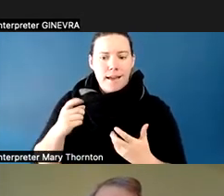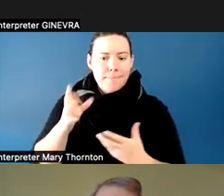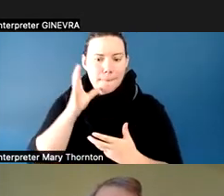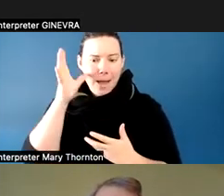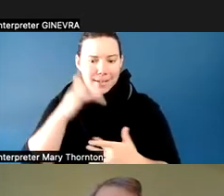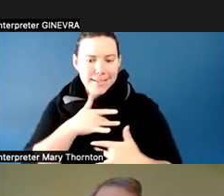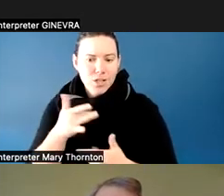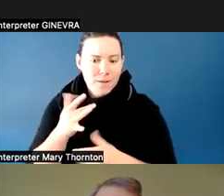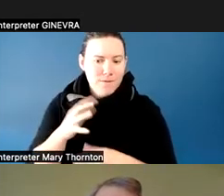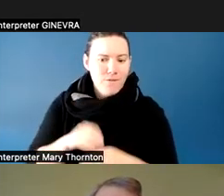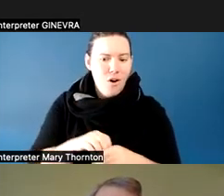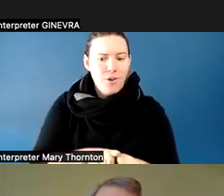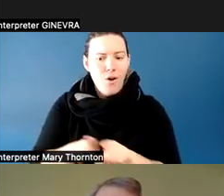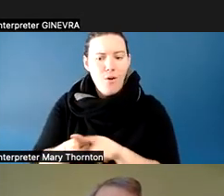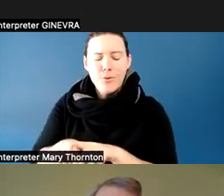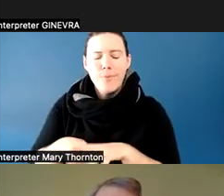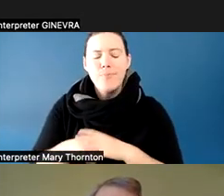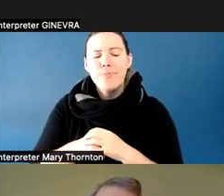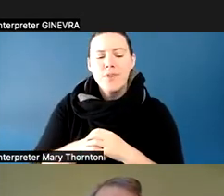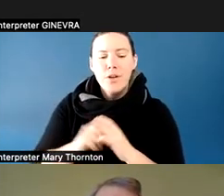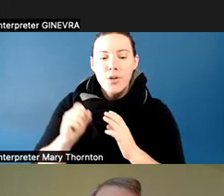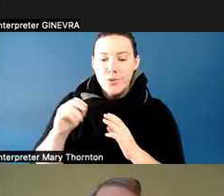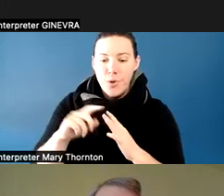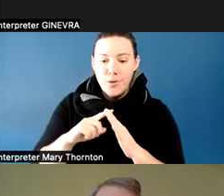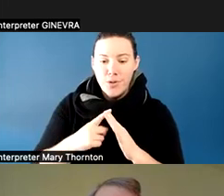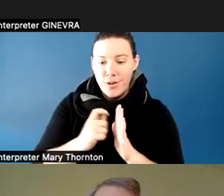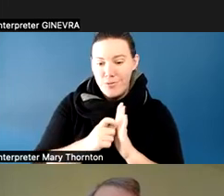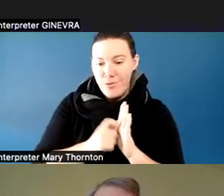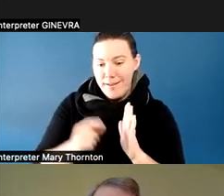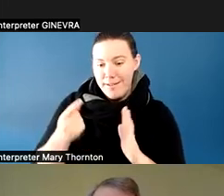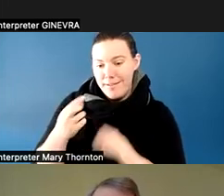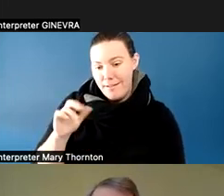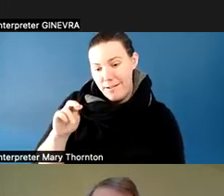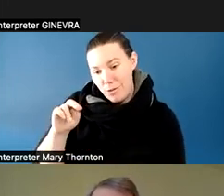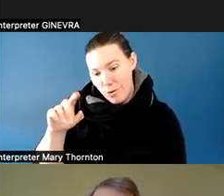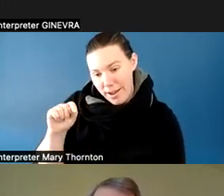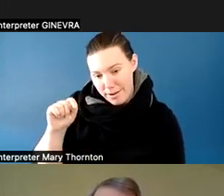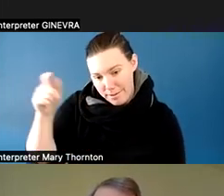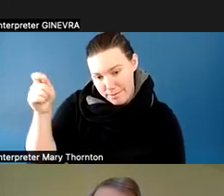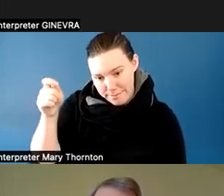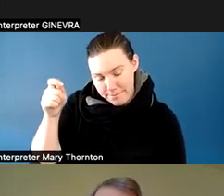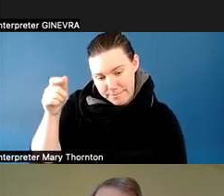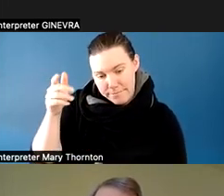And so we started writing this grant proposal to run this project.